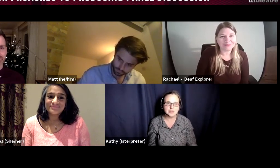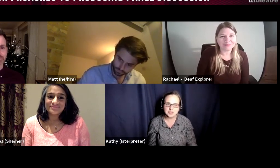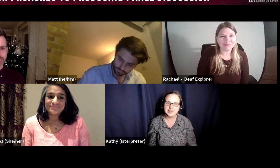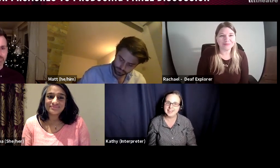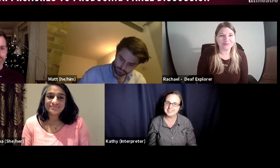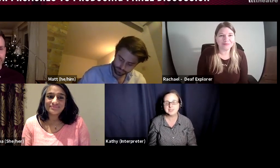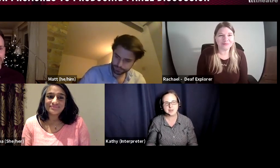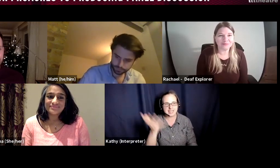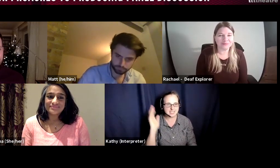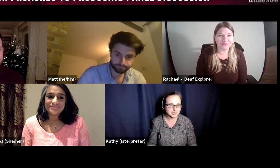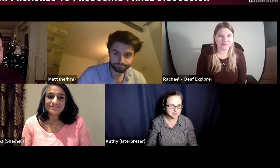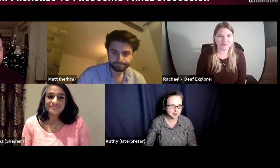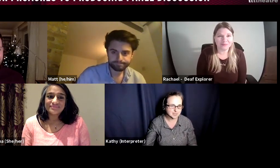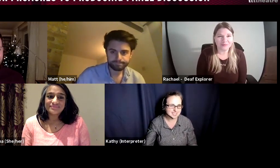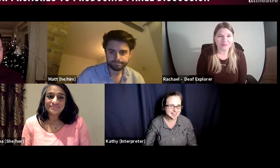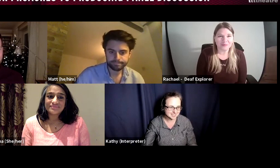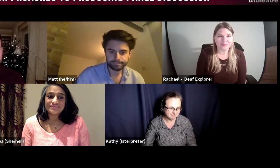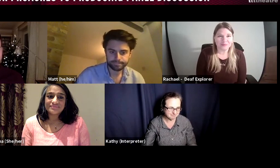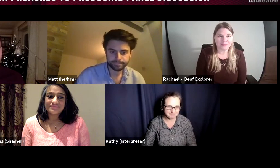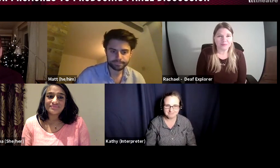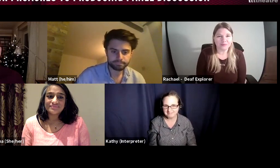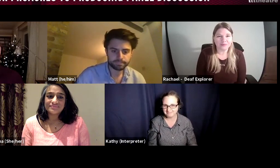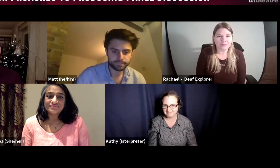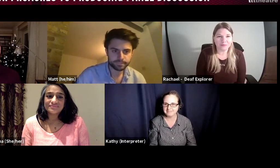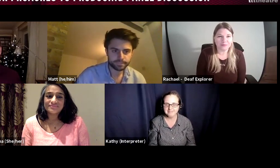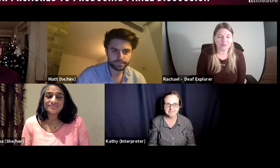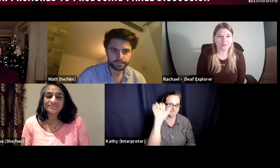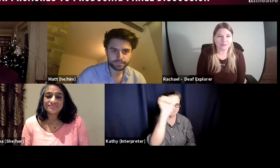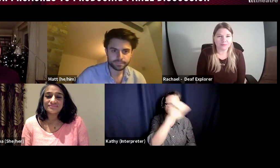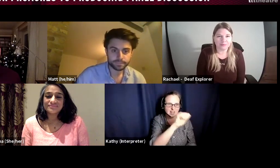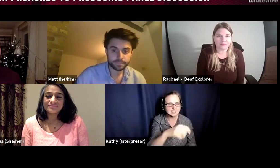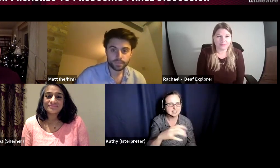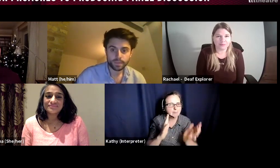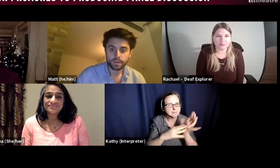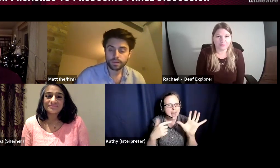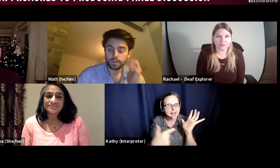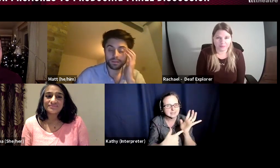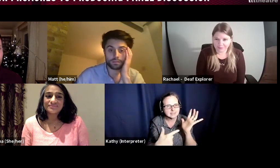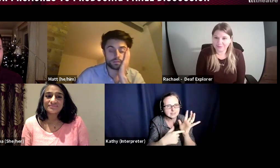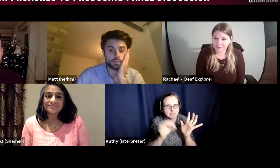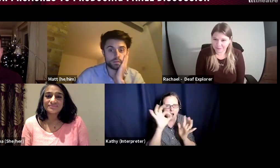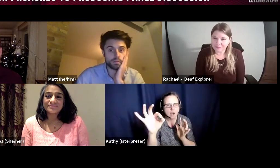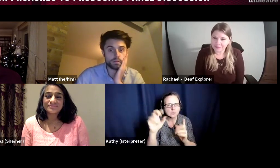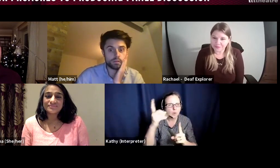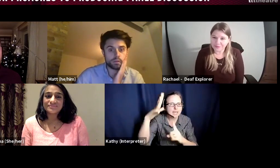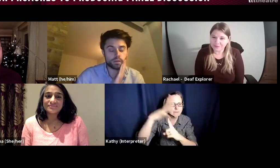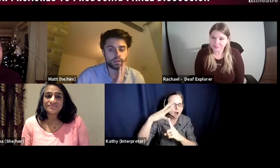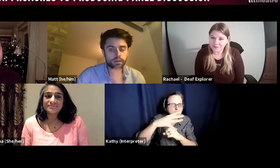doing it. So yes that's something I wanted to add. ALEX: Absolutely. Matt what have you found important to bear in mind when working with deaf artists?